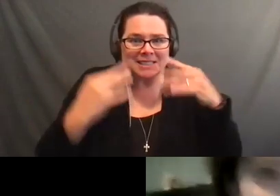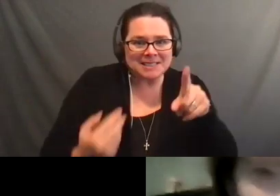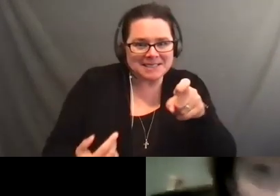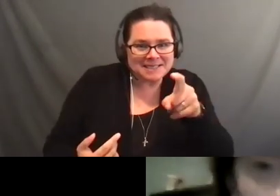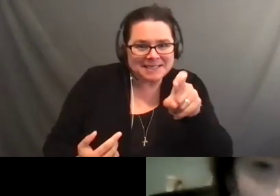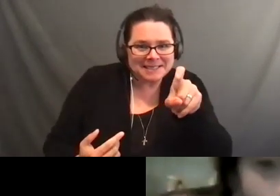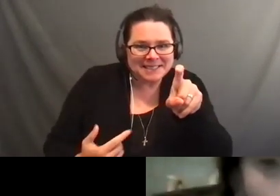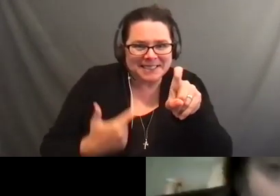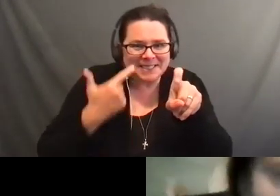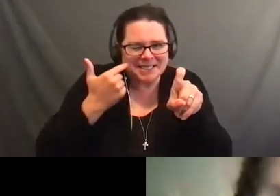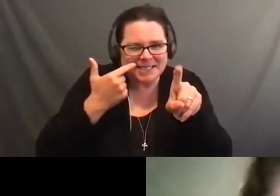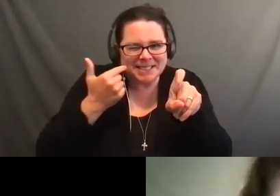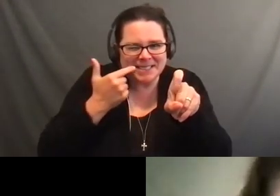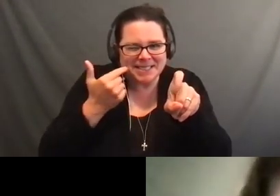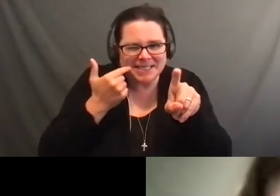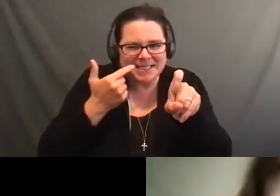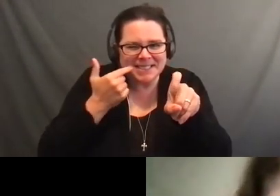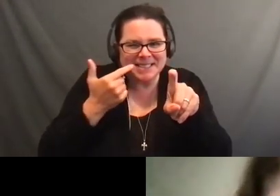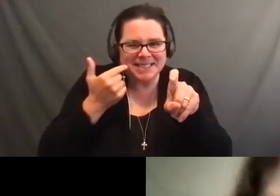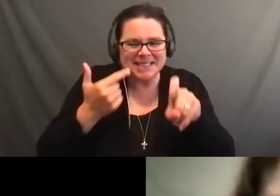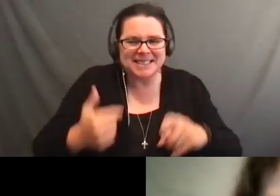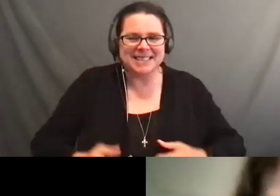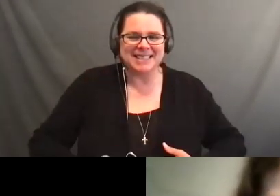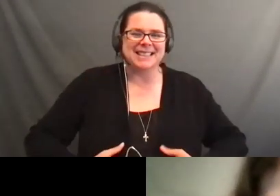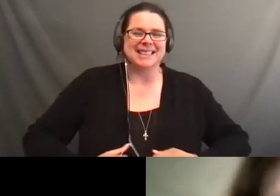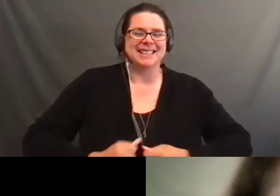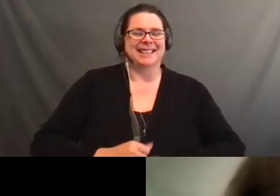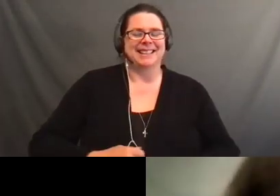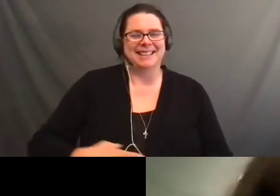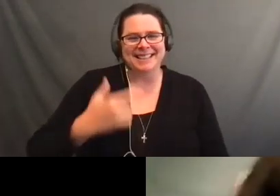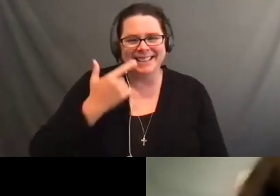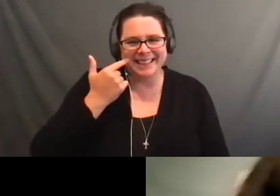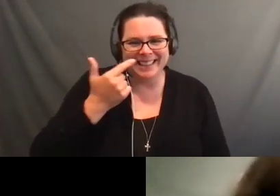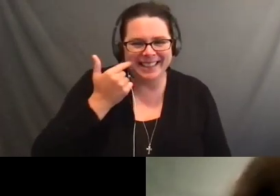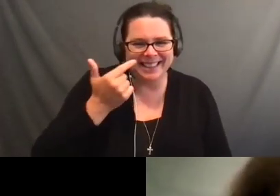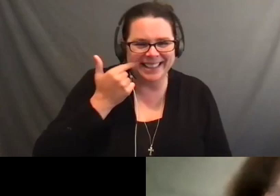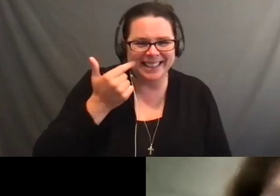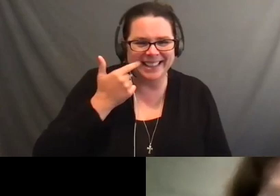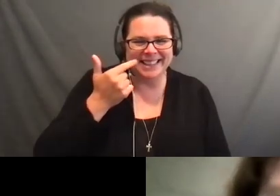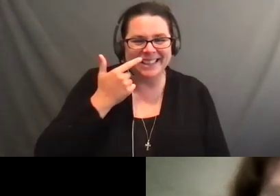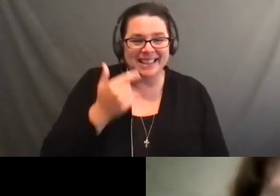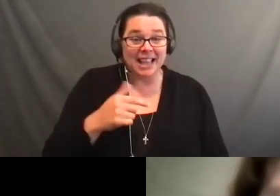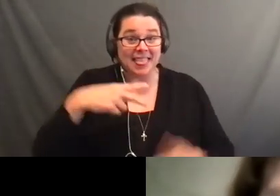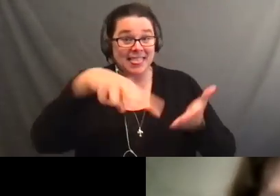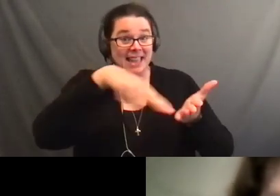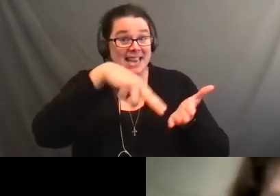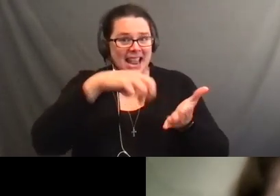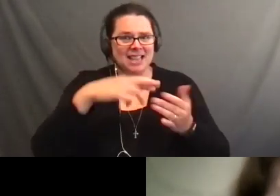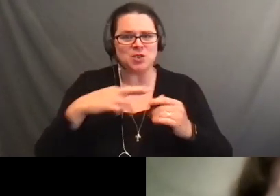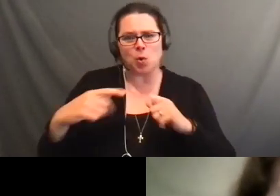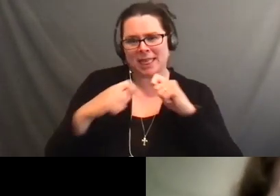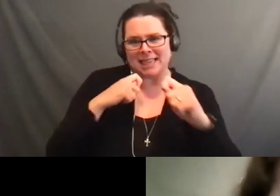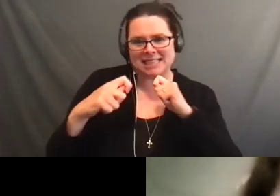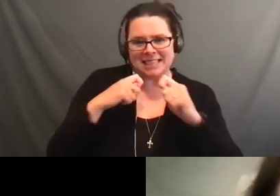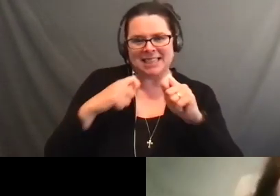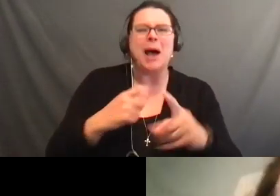Jen: And Abby asks, and so does Ashley, how often do you go bowling?